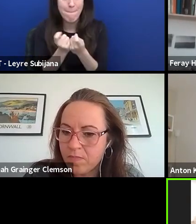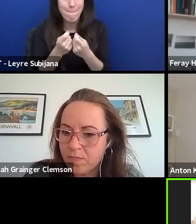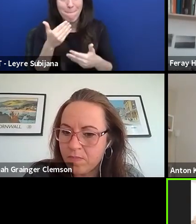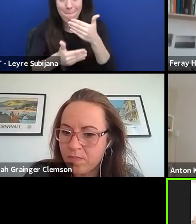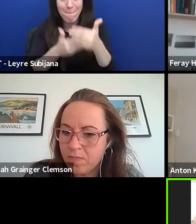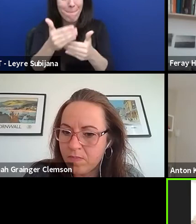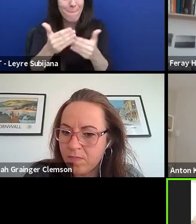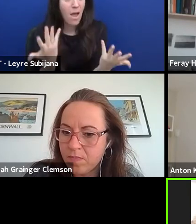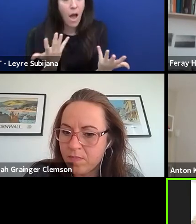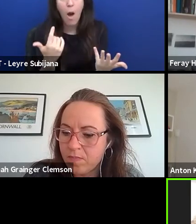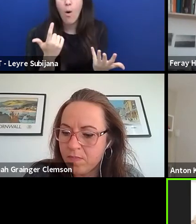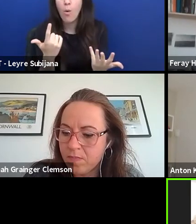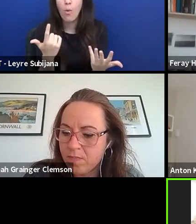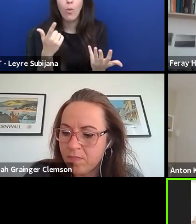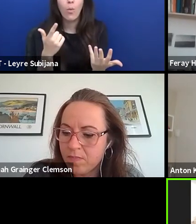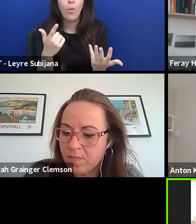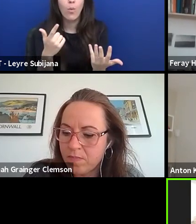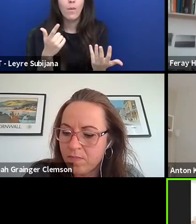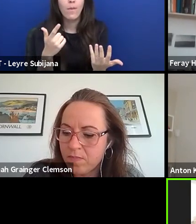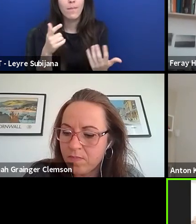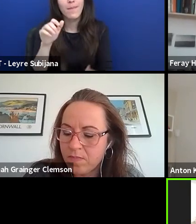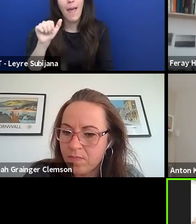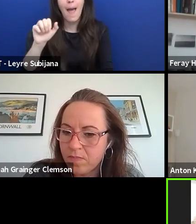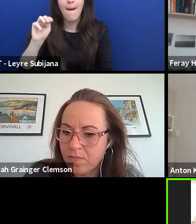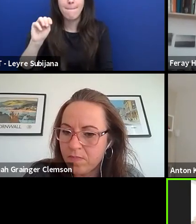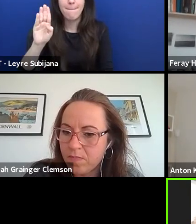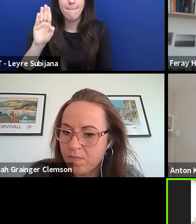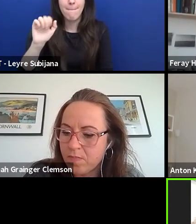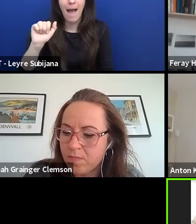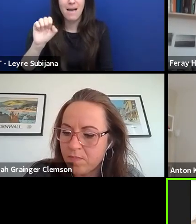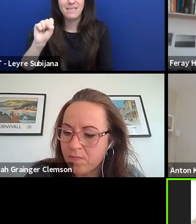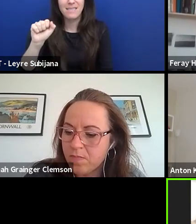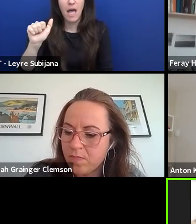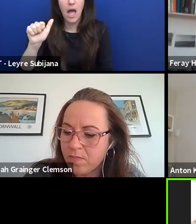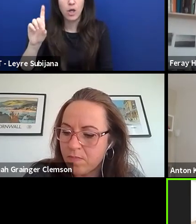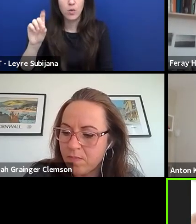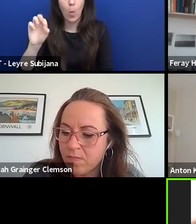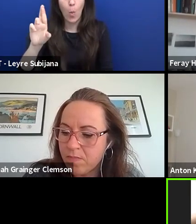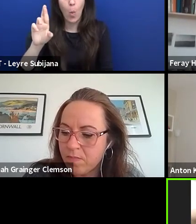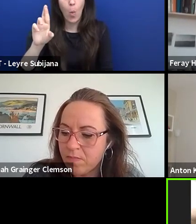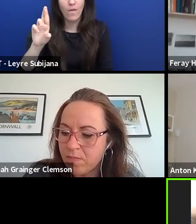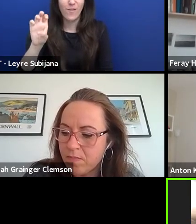to join the teen ambassador across Europe community, because we are currently working